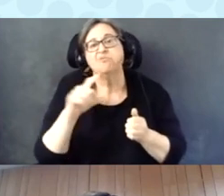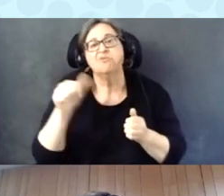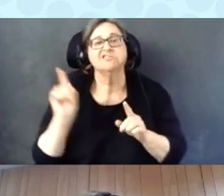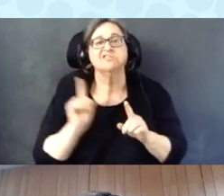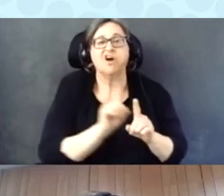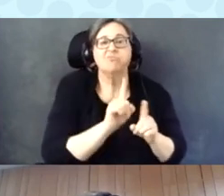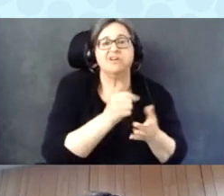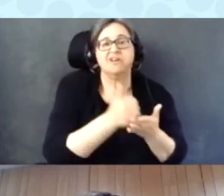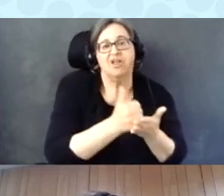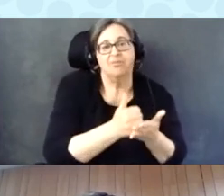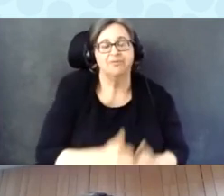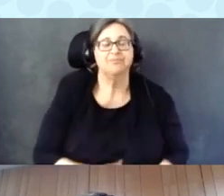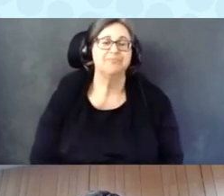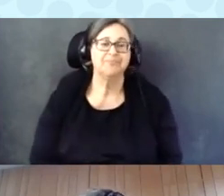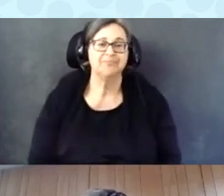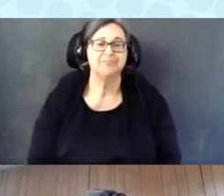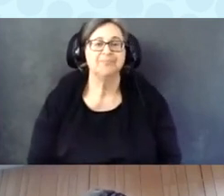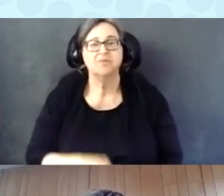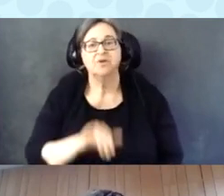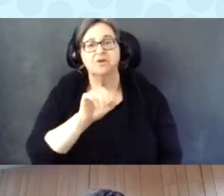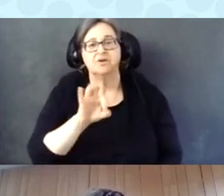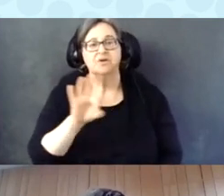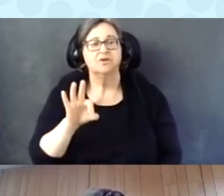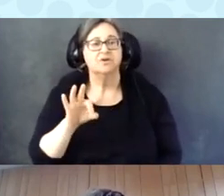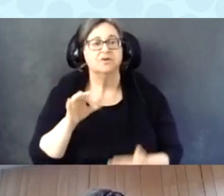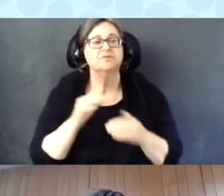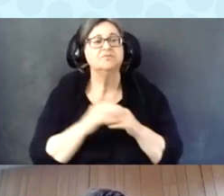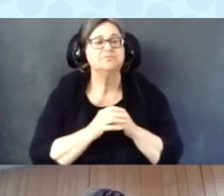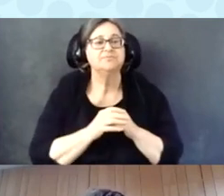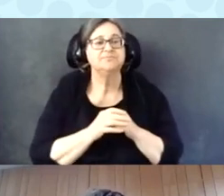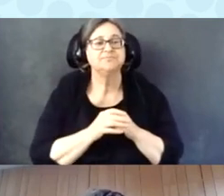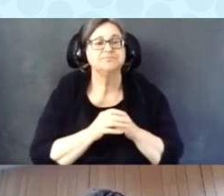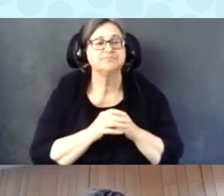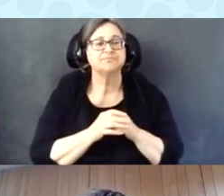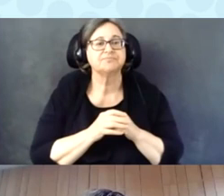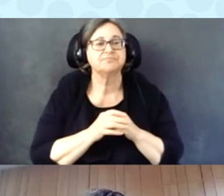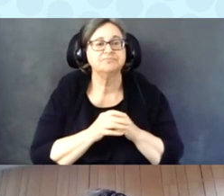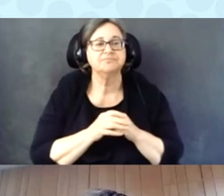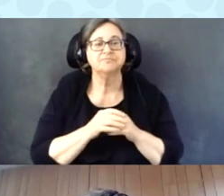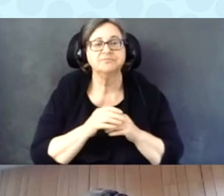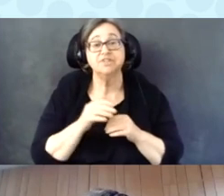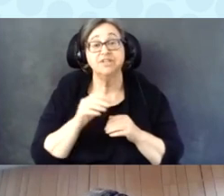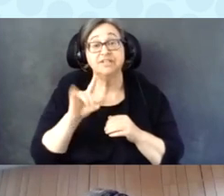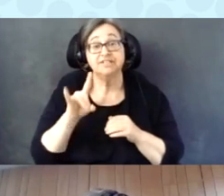And then be the next is did poll workers have problems setting up or activating